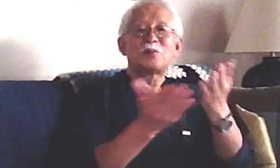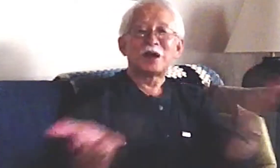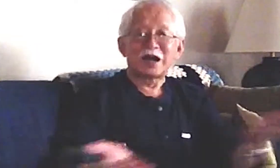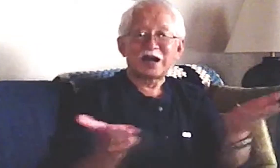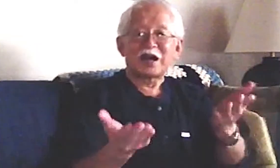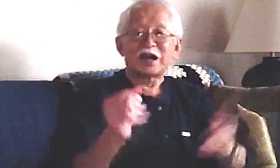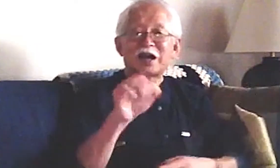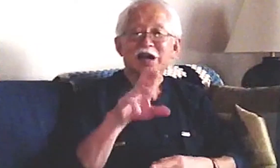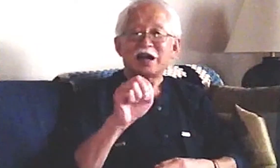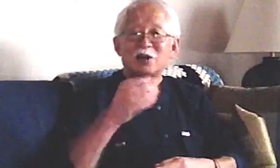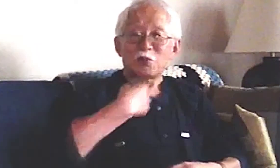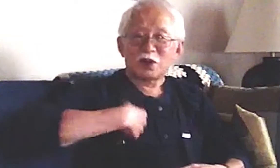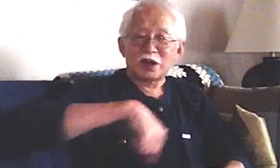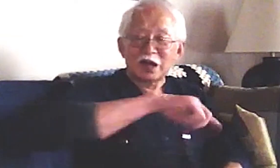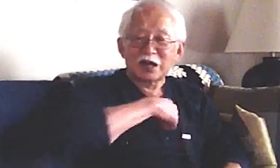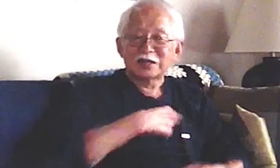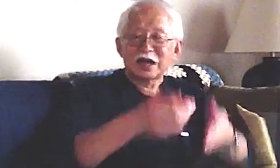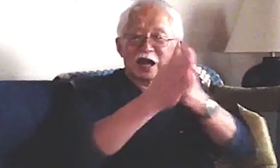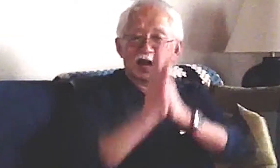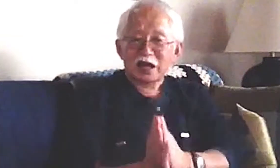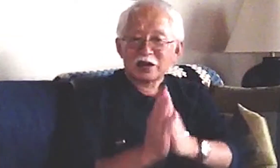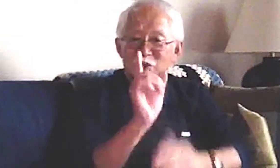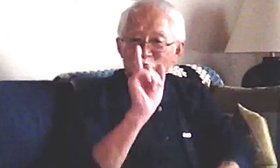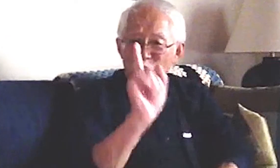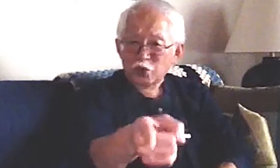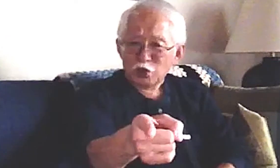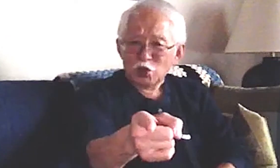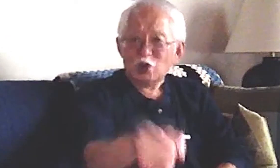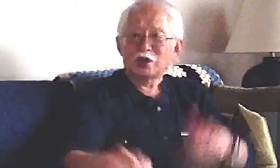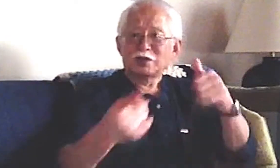What are we asking you?